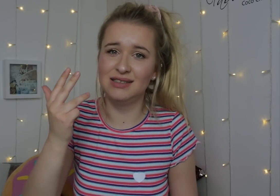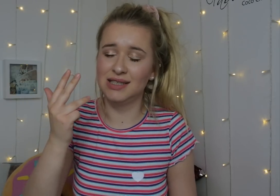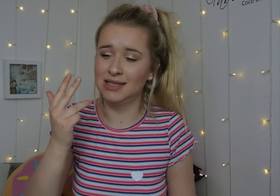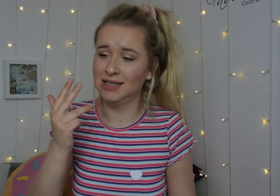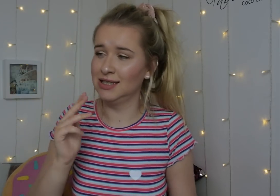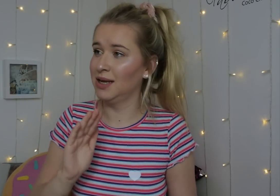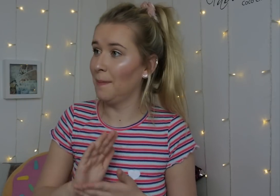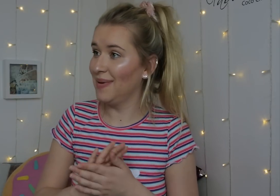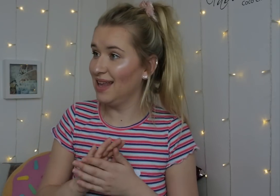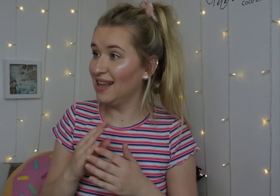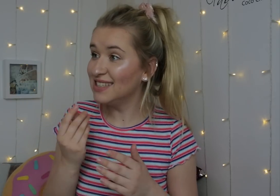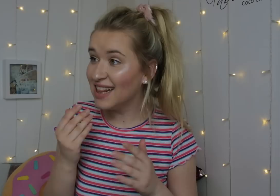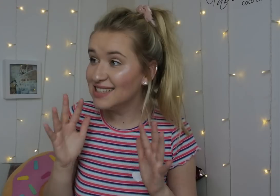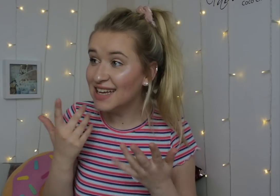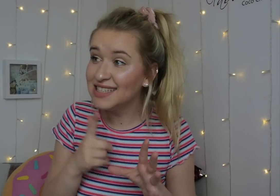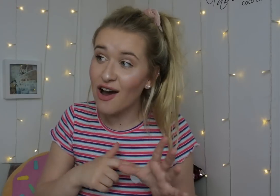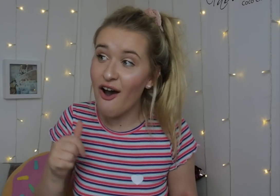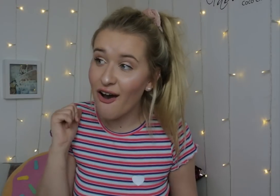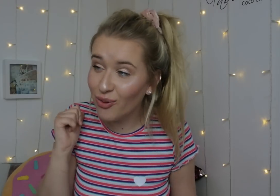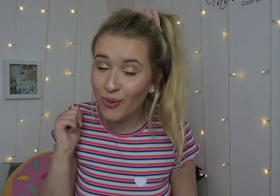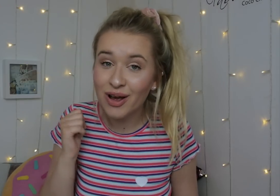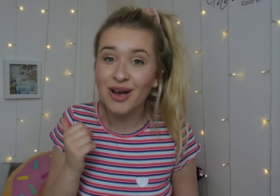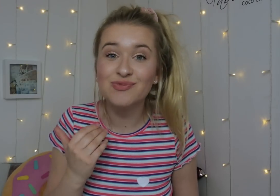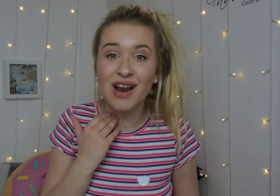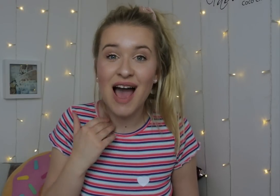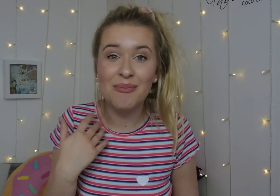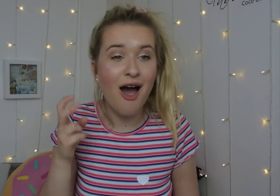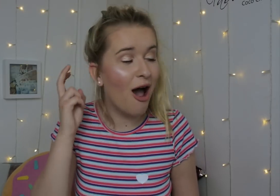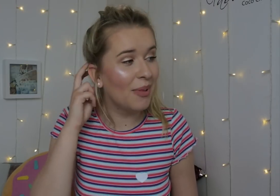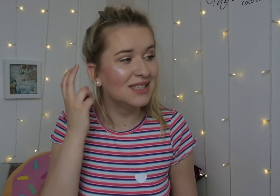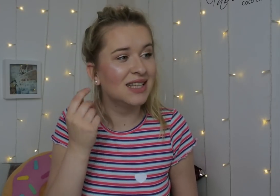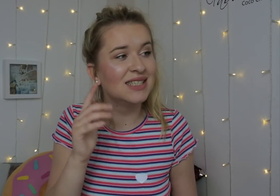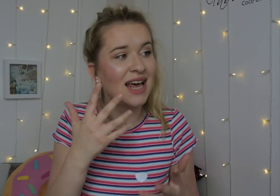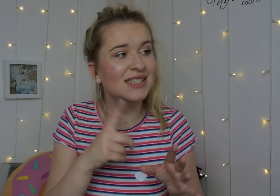which means it was nearly 10 years ago. So, I've had it for nearly 10 years.